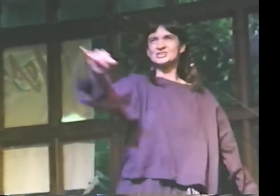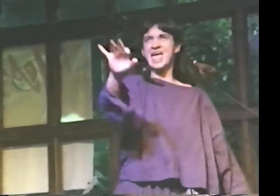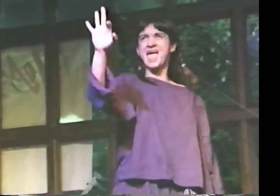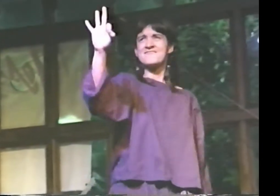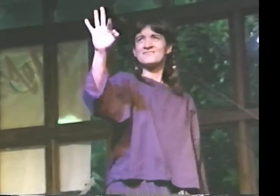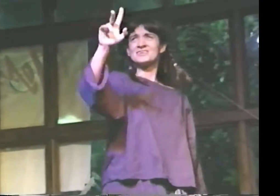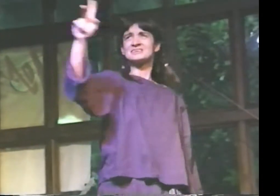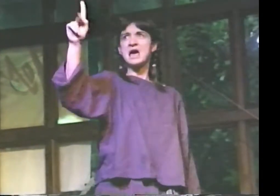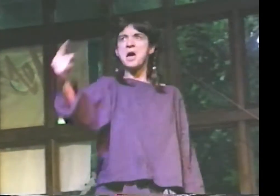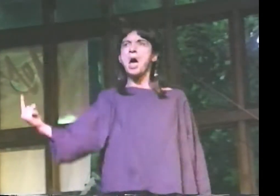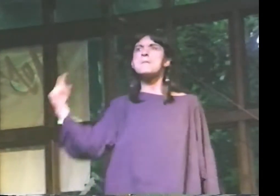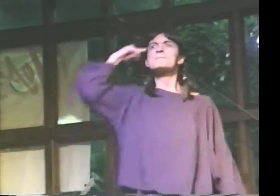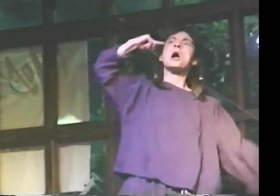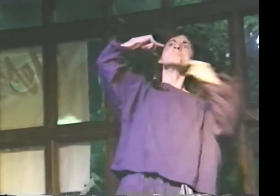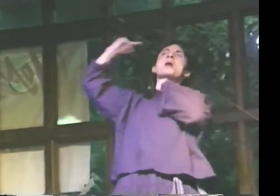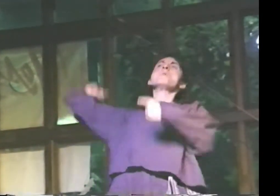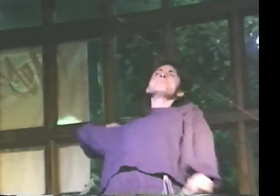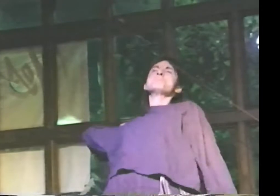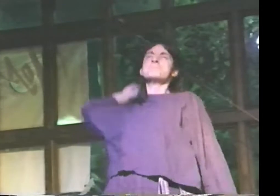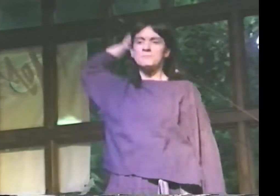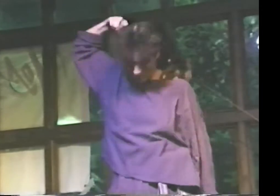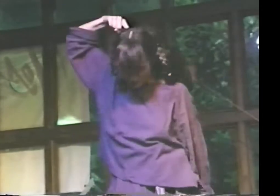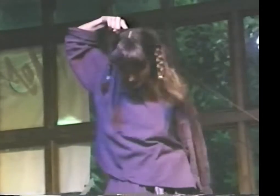ASSASSINATED JOHN F. KENNEDY, SHOT."